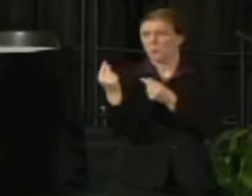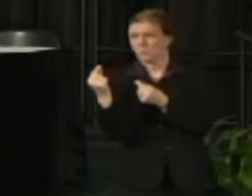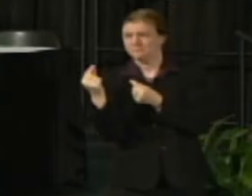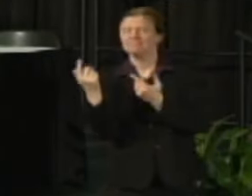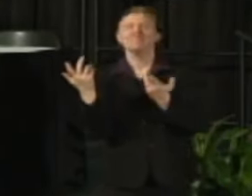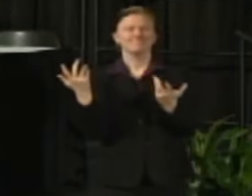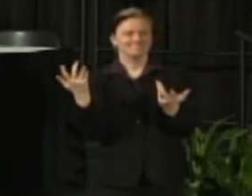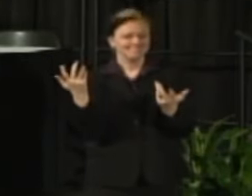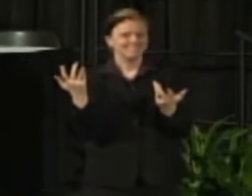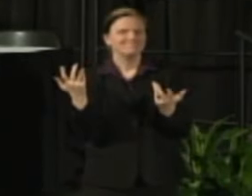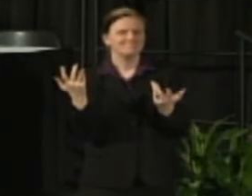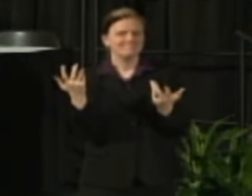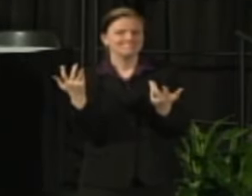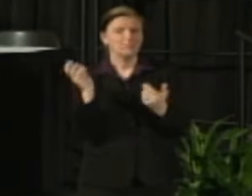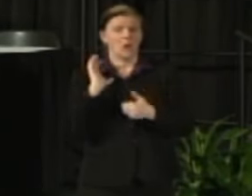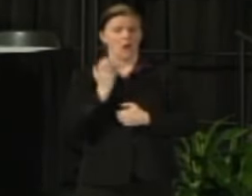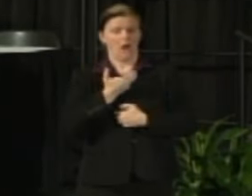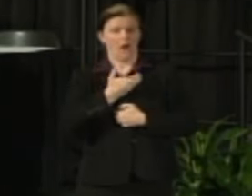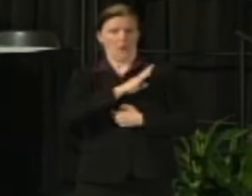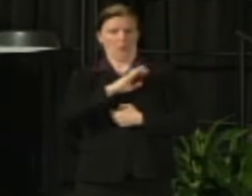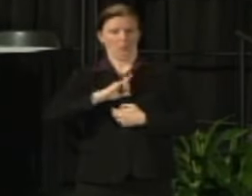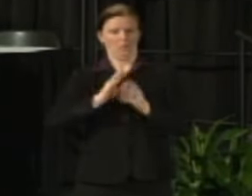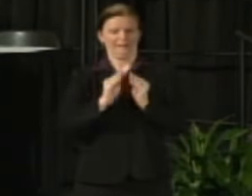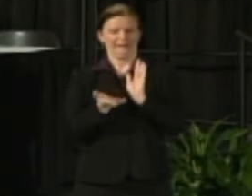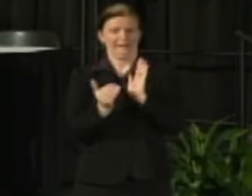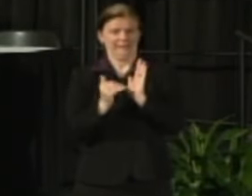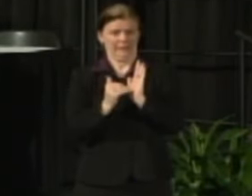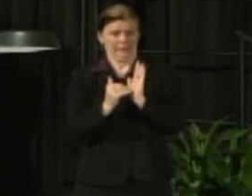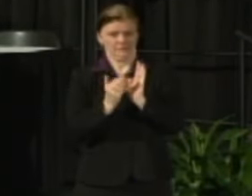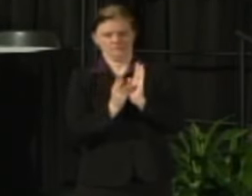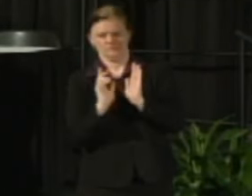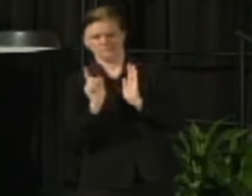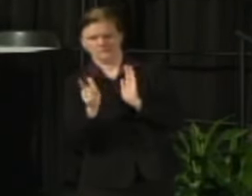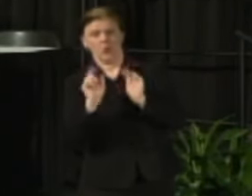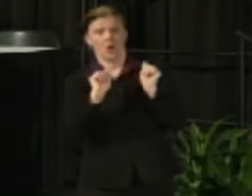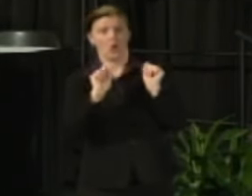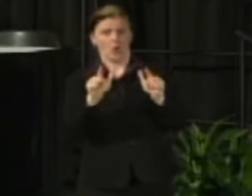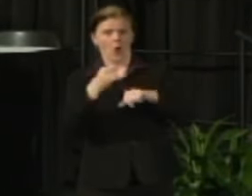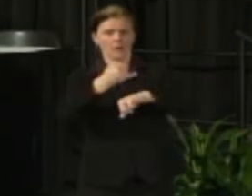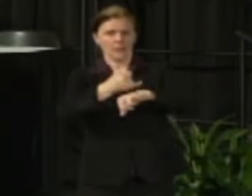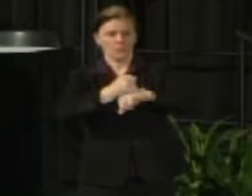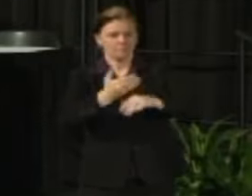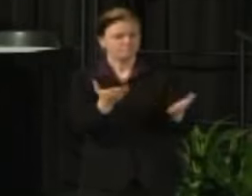In the next Board of Regents meeting all the campuses are being asked to provide information